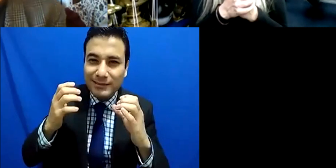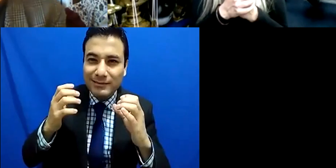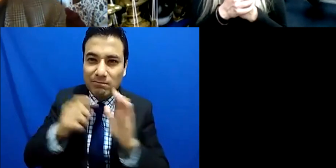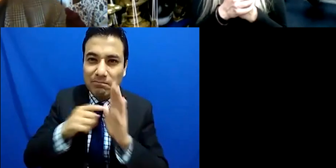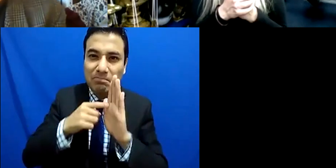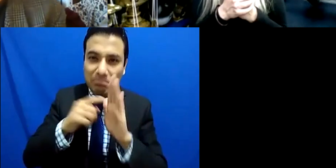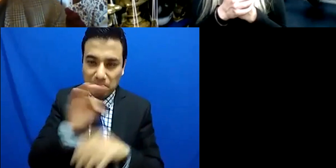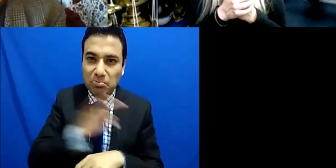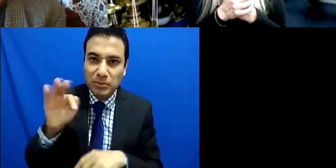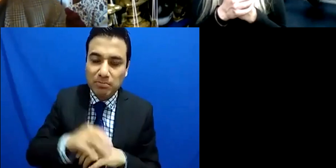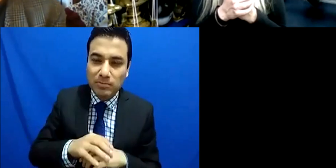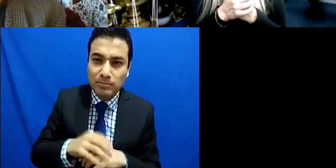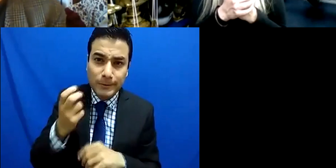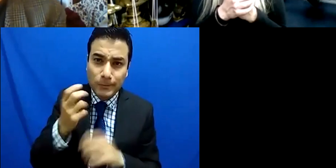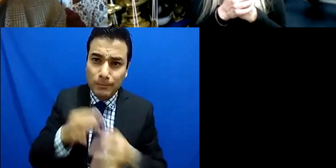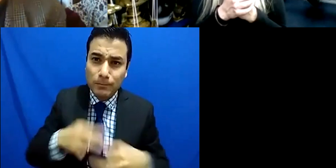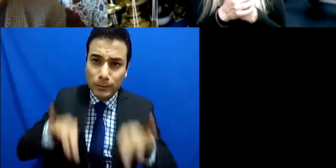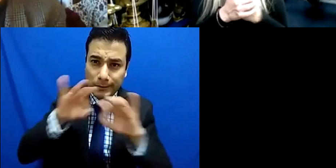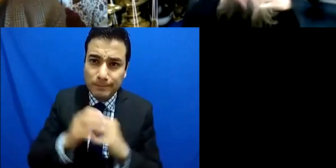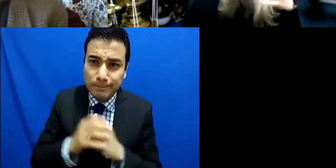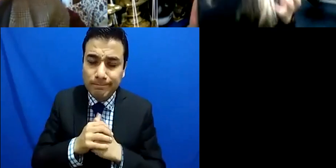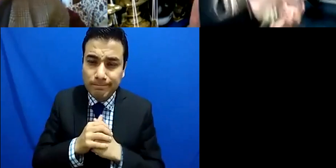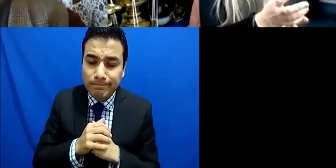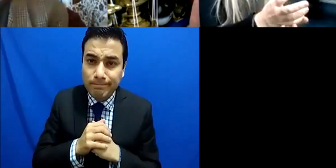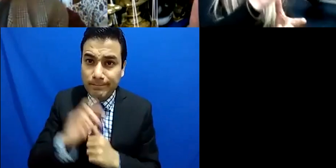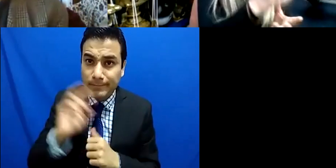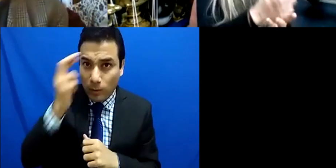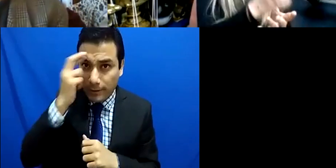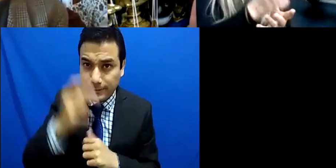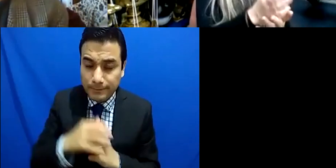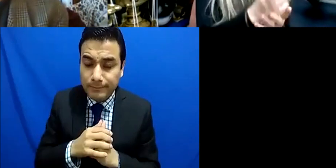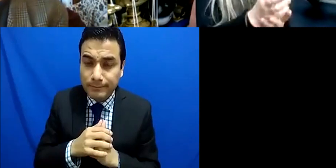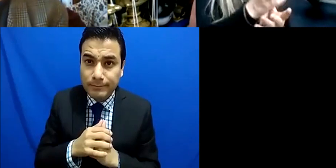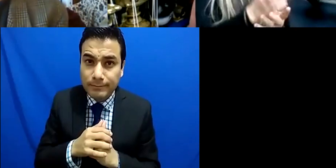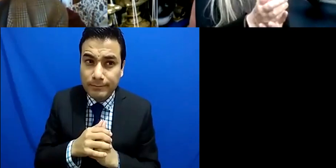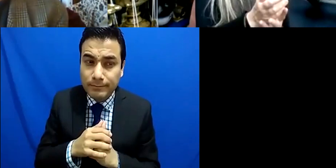we're not just thinking about individuals who have been born with a certain situation or challenge,